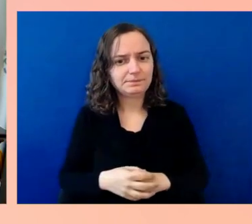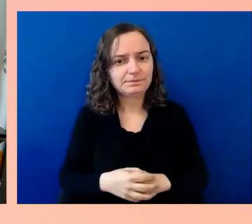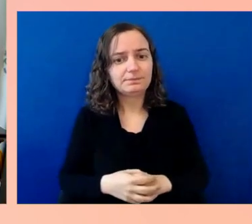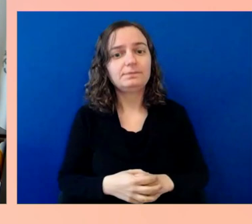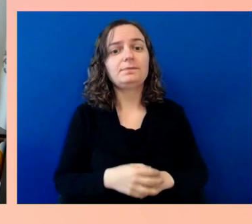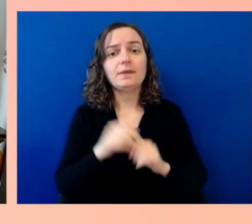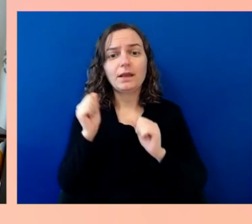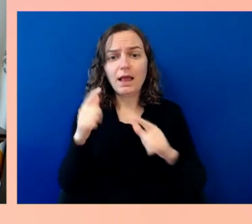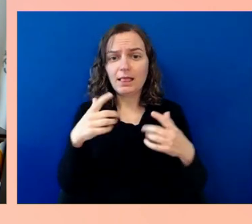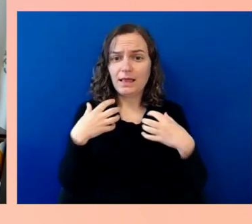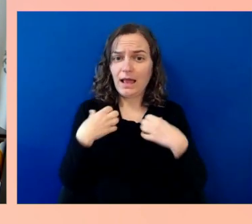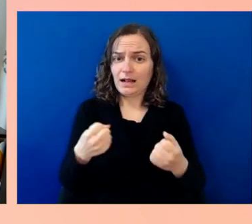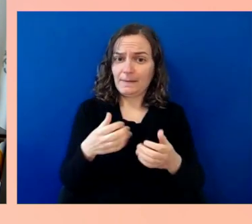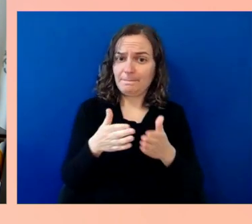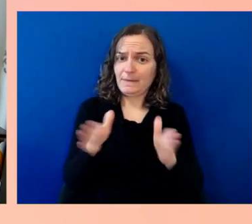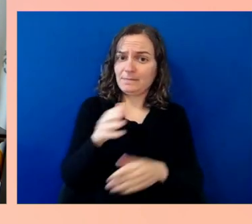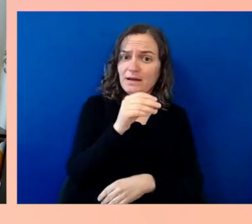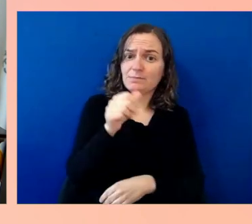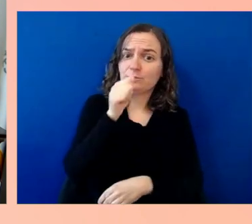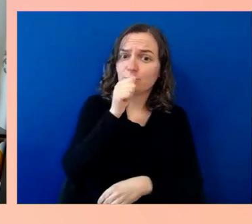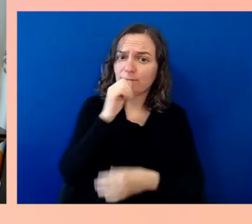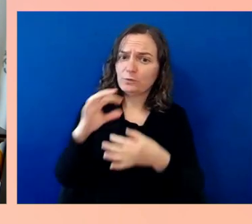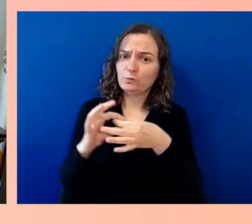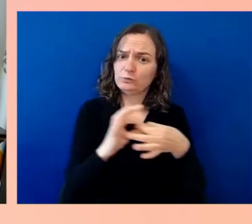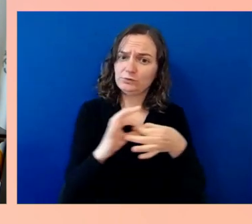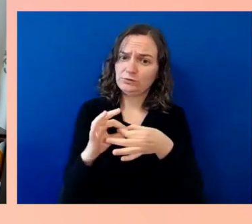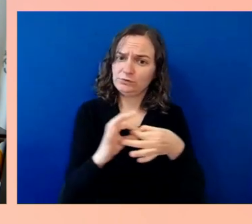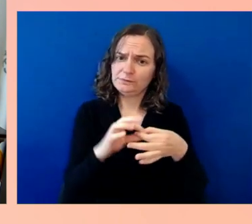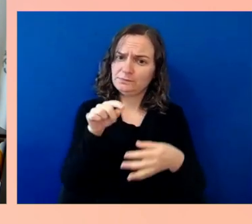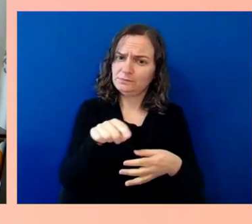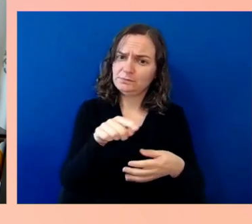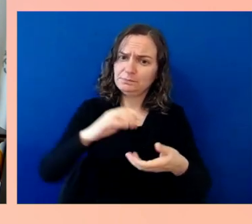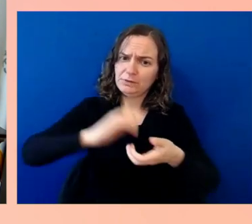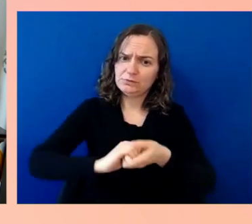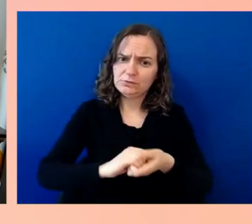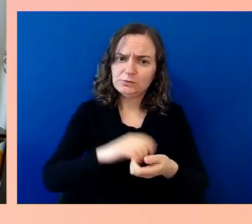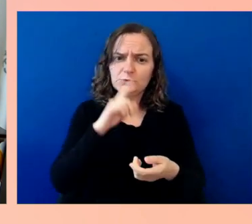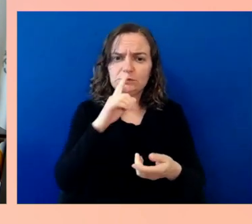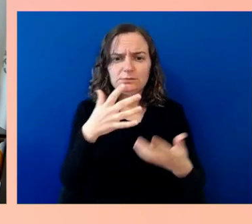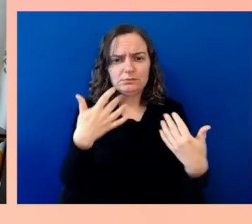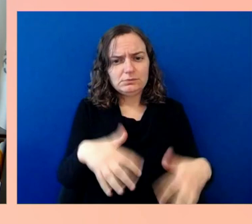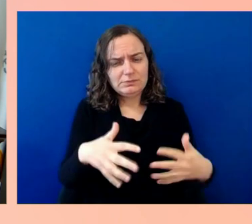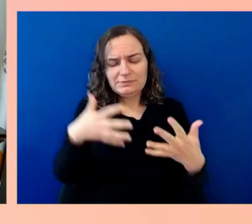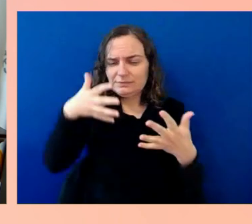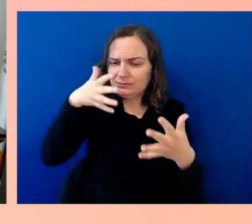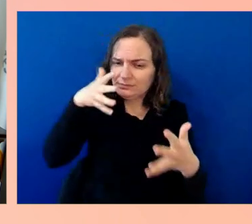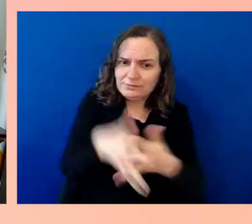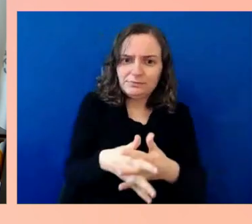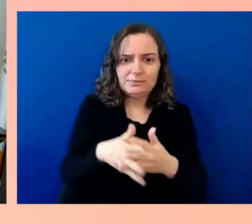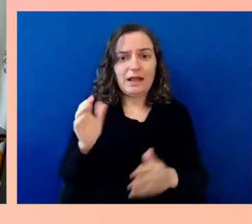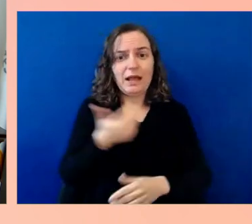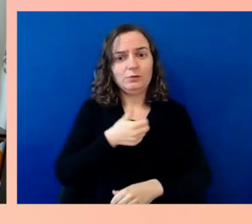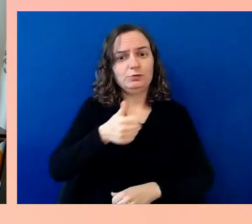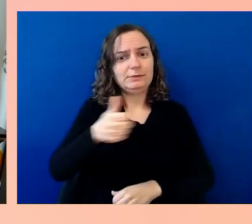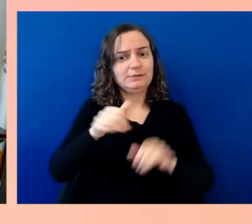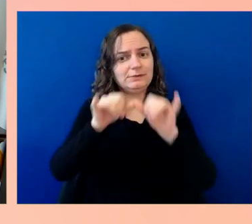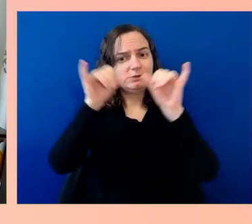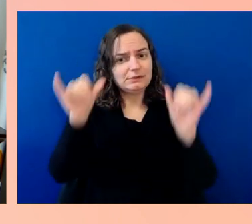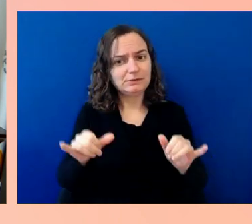to our transportation system working well. Most of our transportation systems, whether we're talking about supply chains for moving goods,